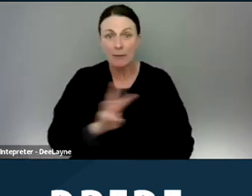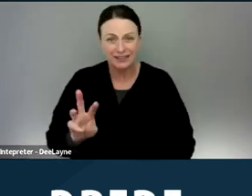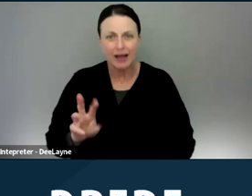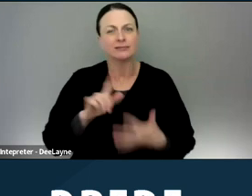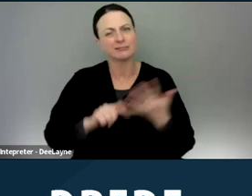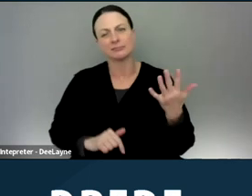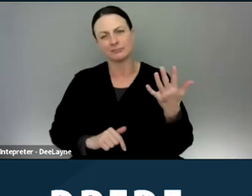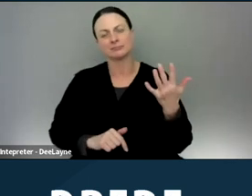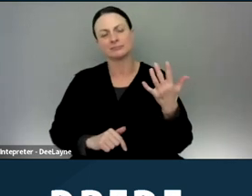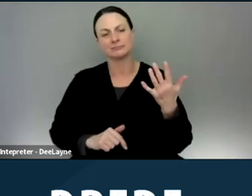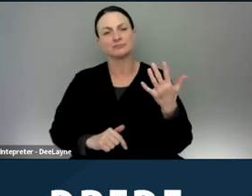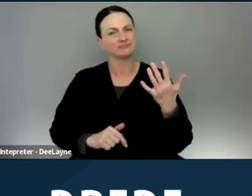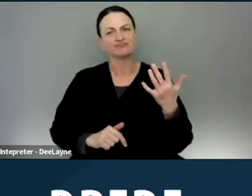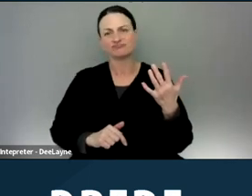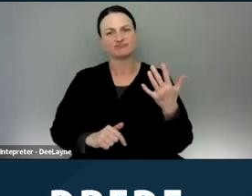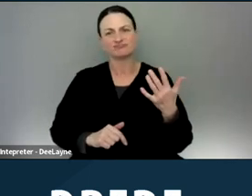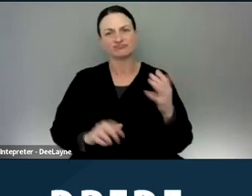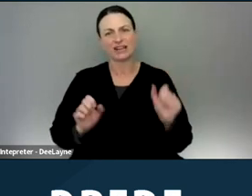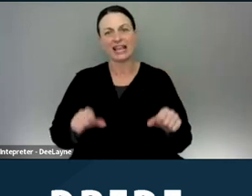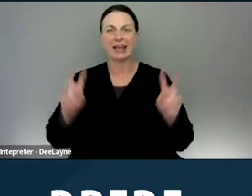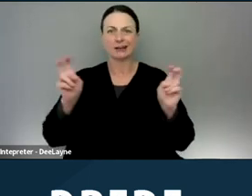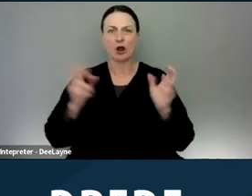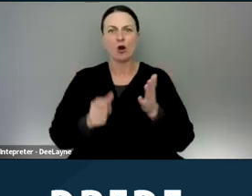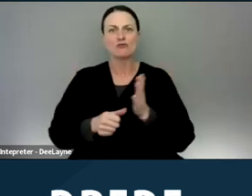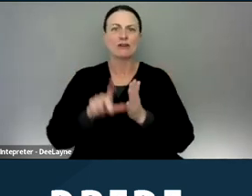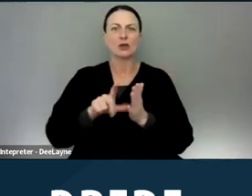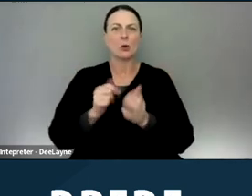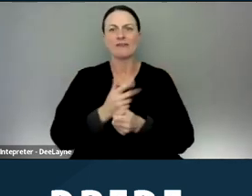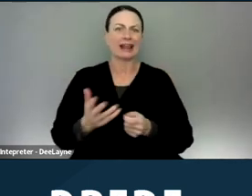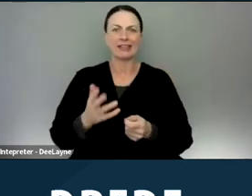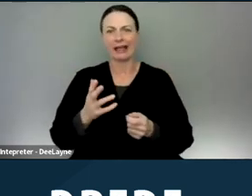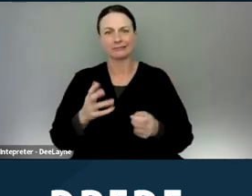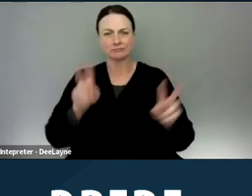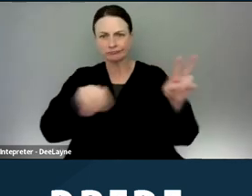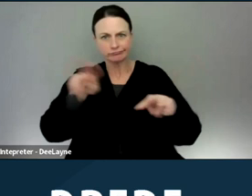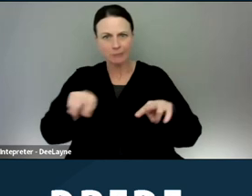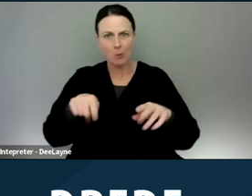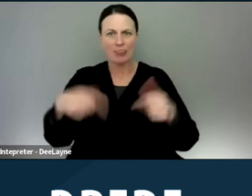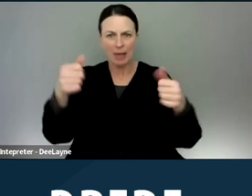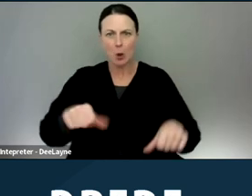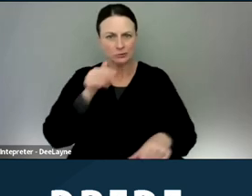So there's could also review of anything that they post that says whether or not they will accept